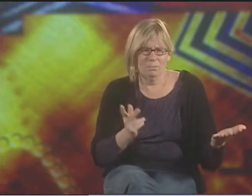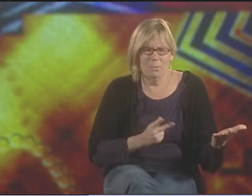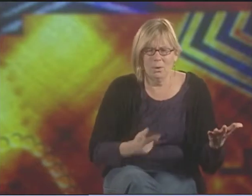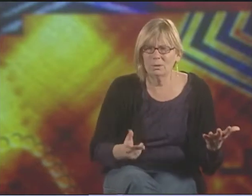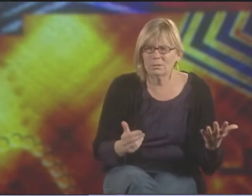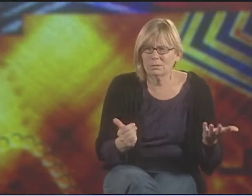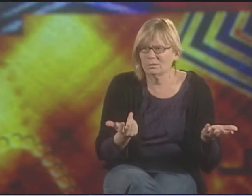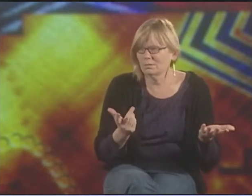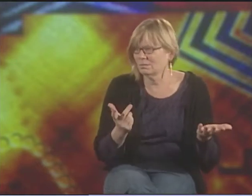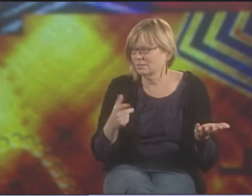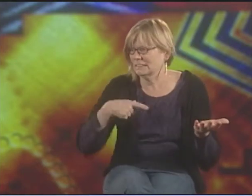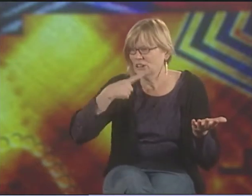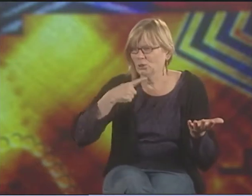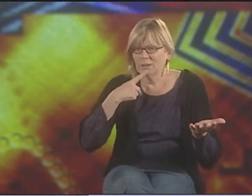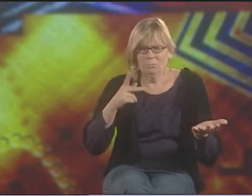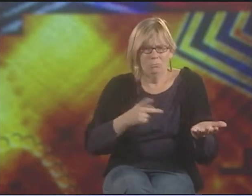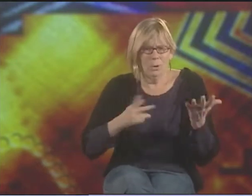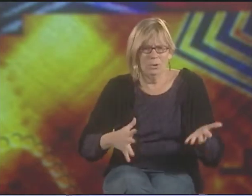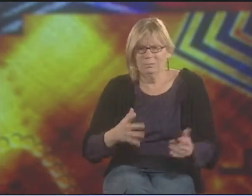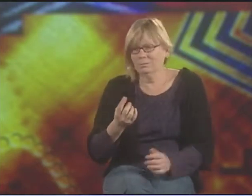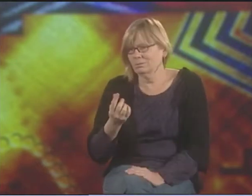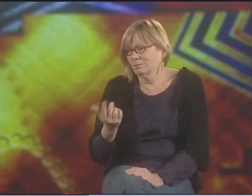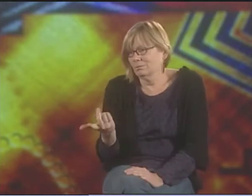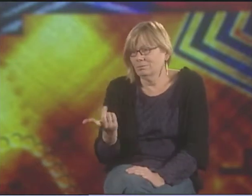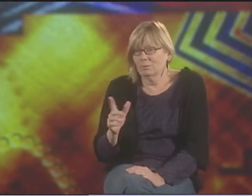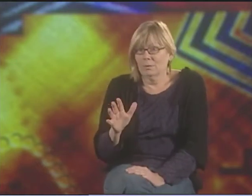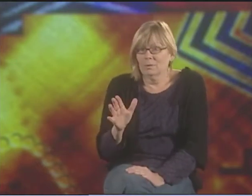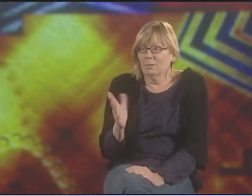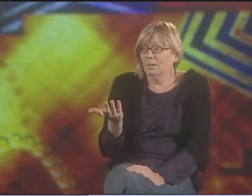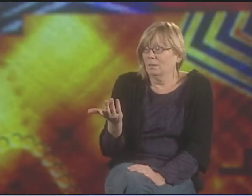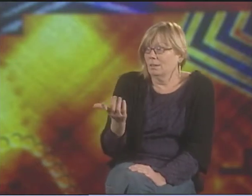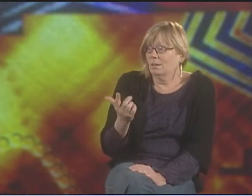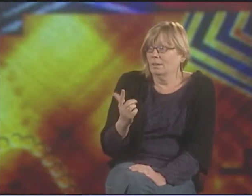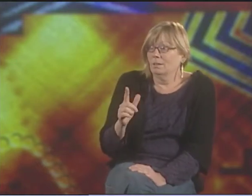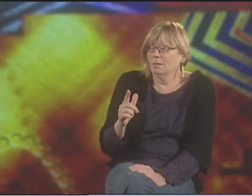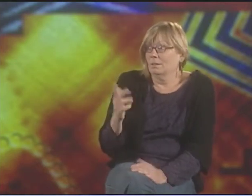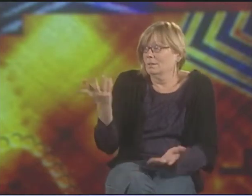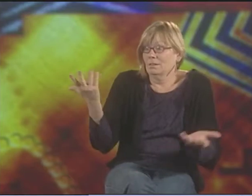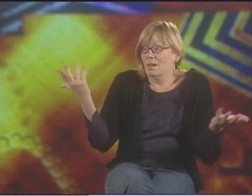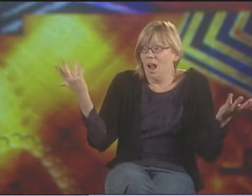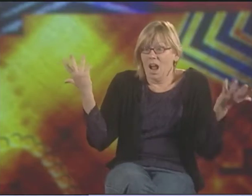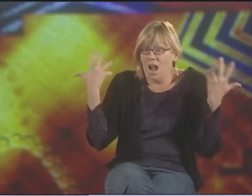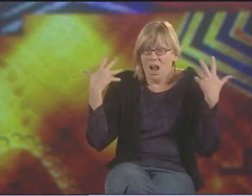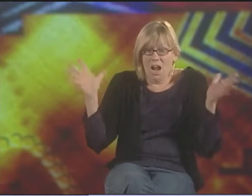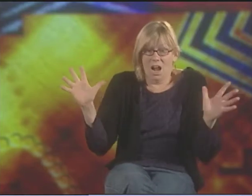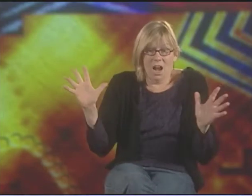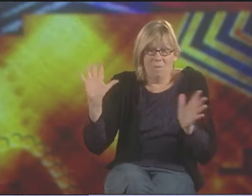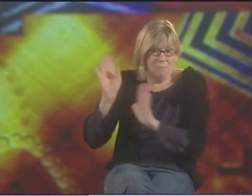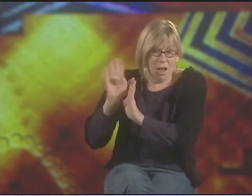THOUGH IT WAS VERY DIFFERENT THAN MINE, HAS THESE SIMILARITIES. SO EVEN SOMEBODY WHO'S HEARING CAN SAY SOMETHING THAT DEAF PEOPLE CAN UNDERSTAND.